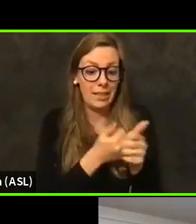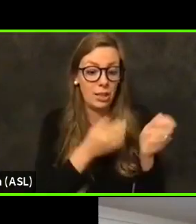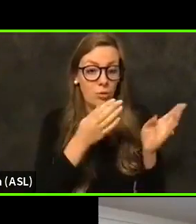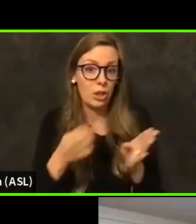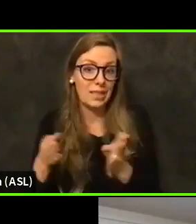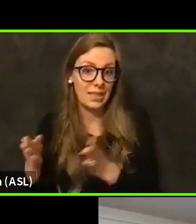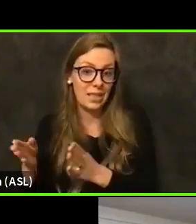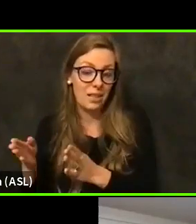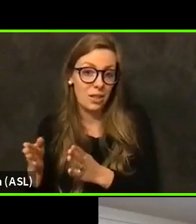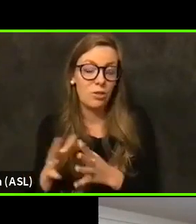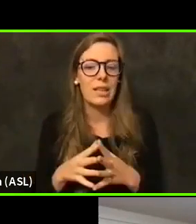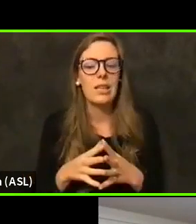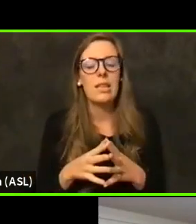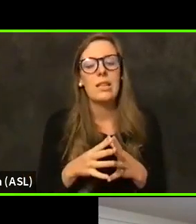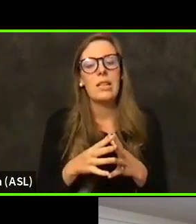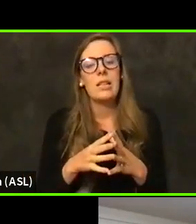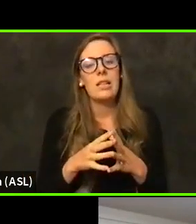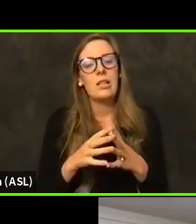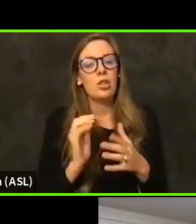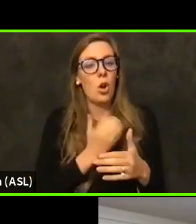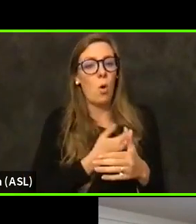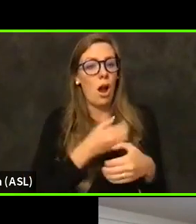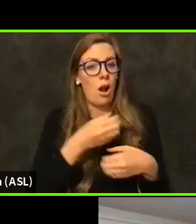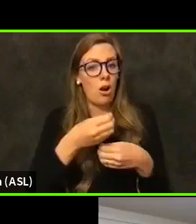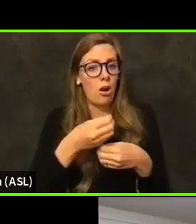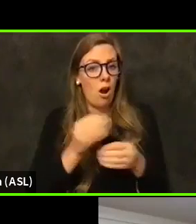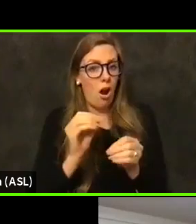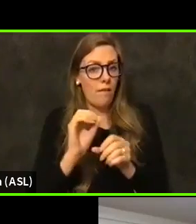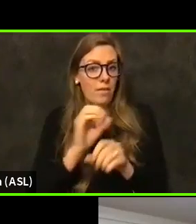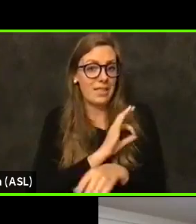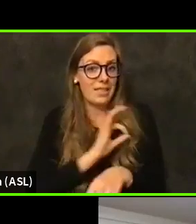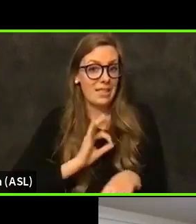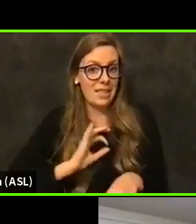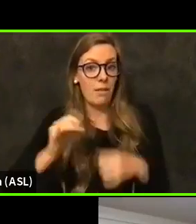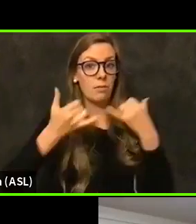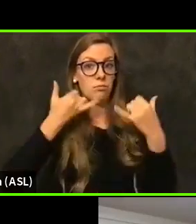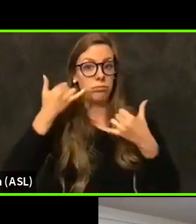So we have our office staff answering other phone calls, the daily phone calls